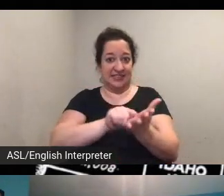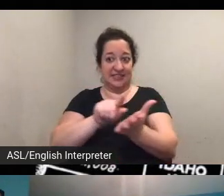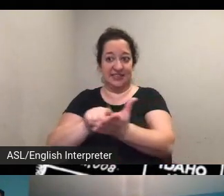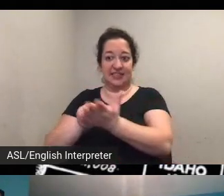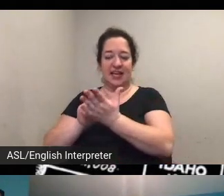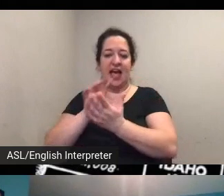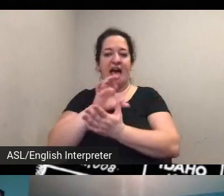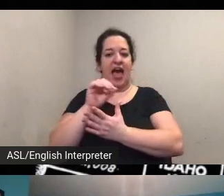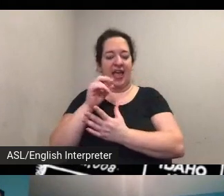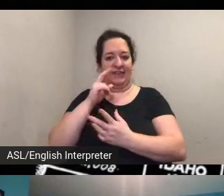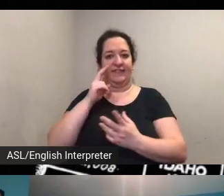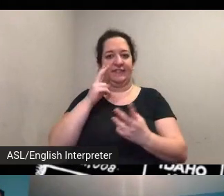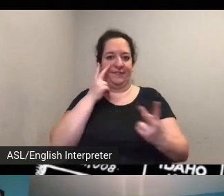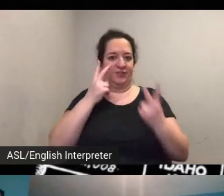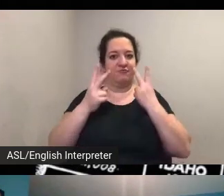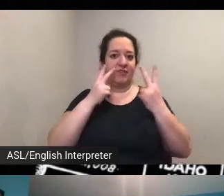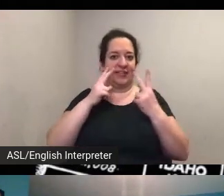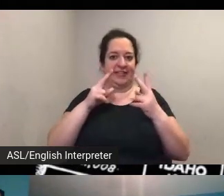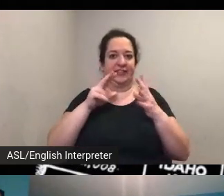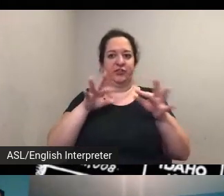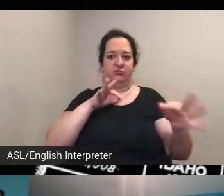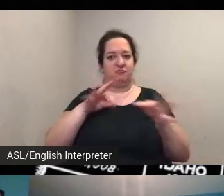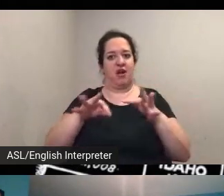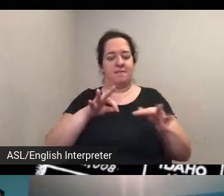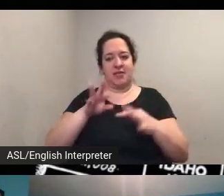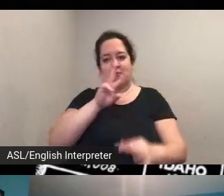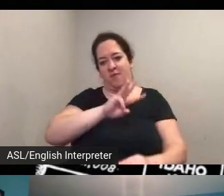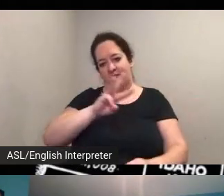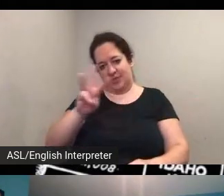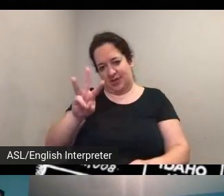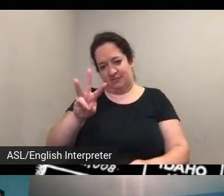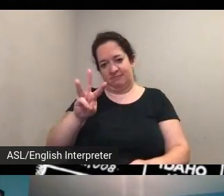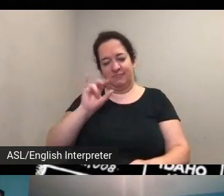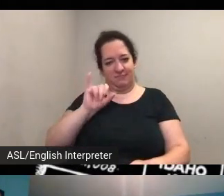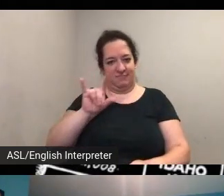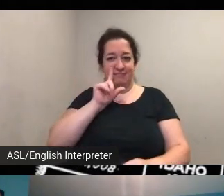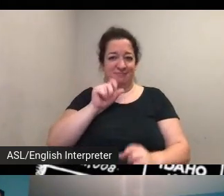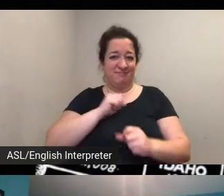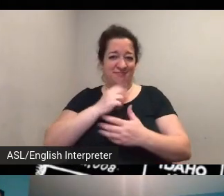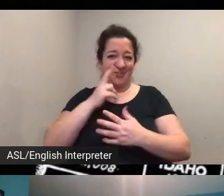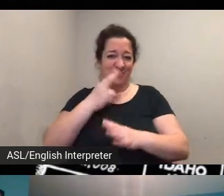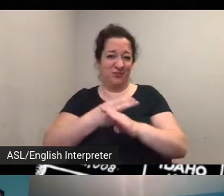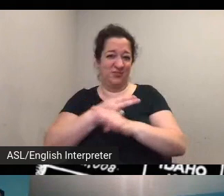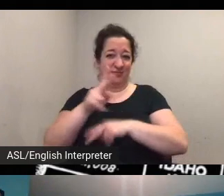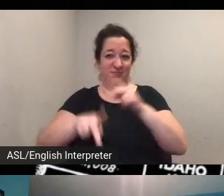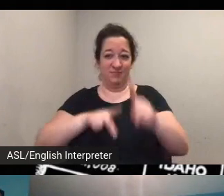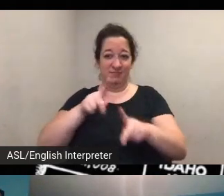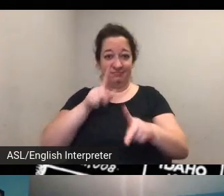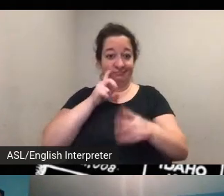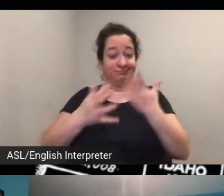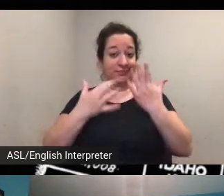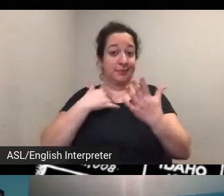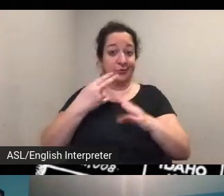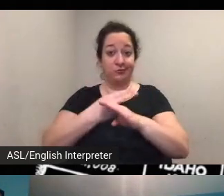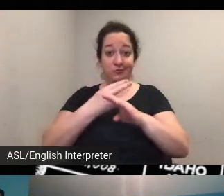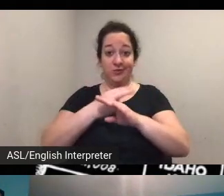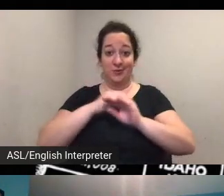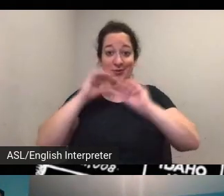describing the website again for the use of people who might be using it without eyes on it or